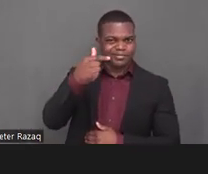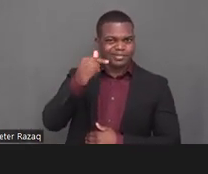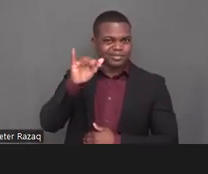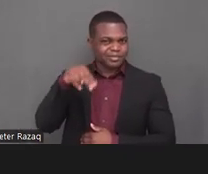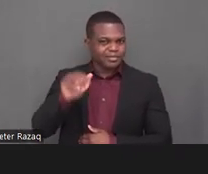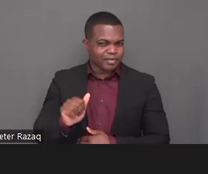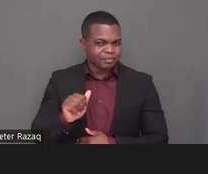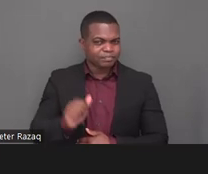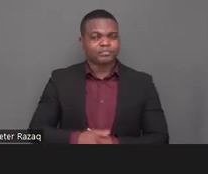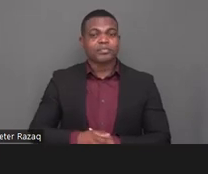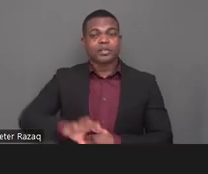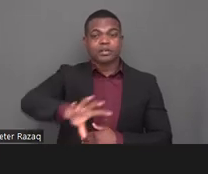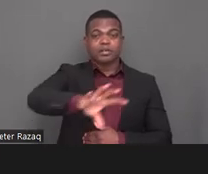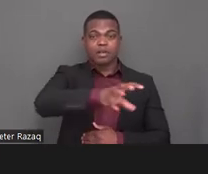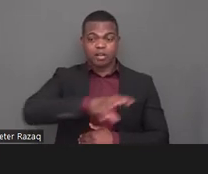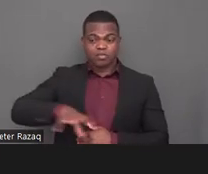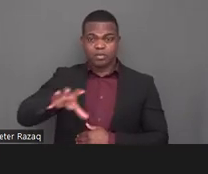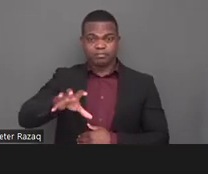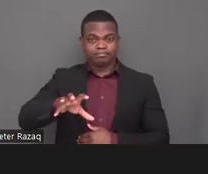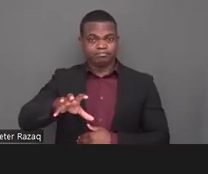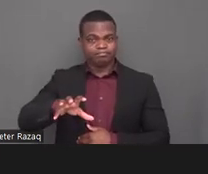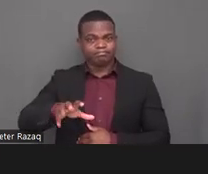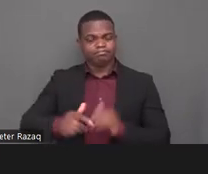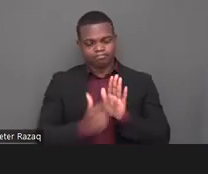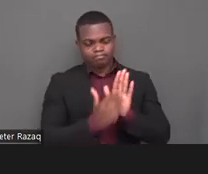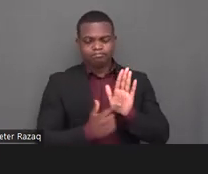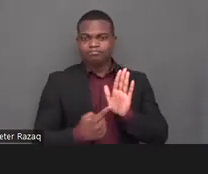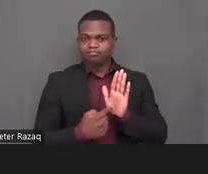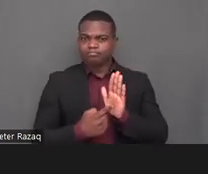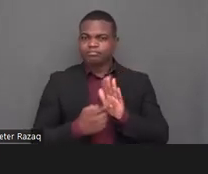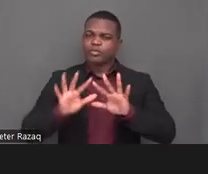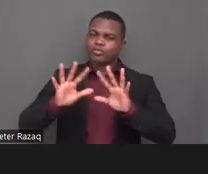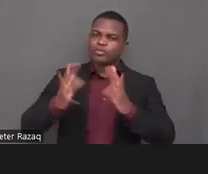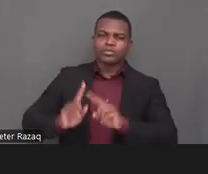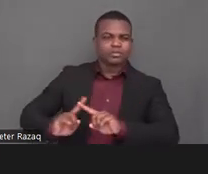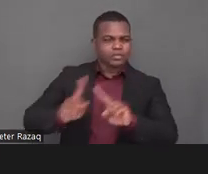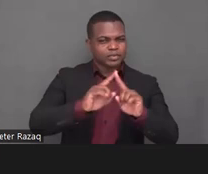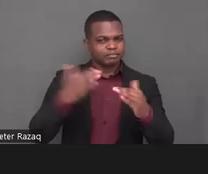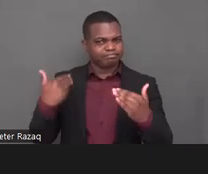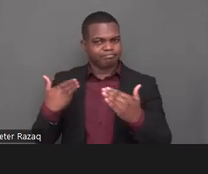disability-based detention and incapacity laws and disability-based detention and incapacity